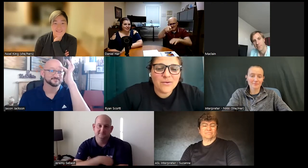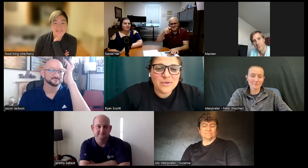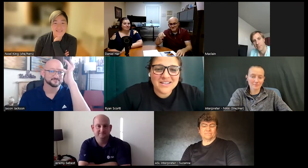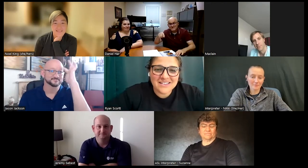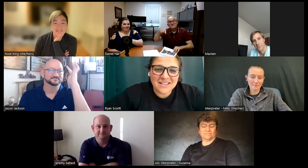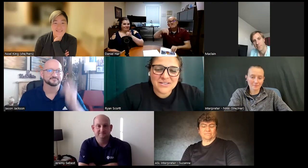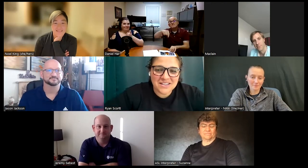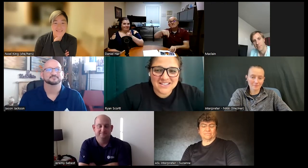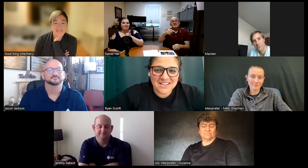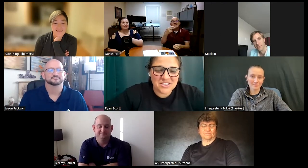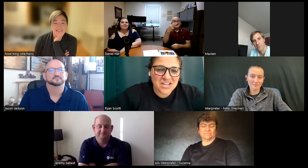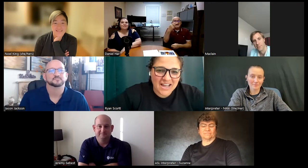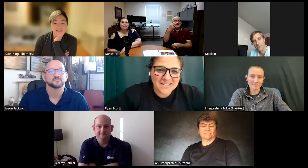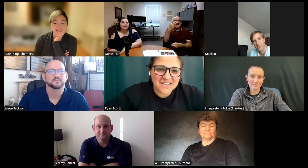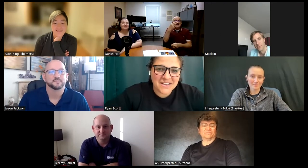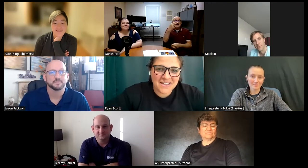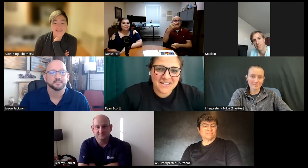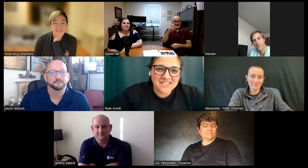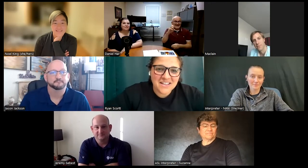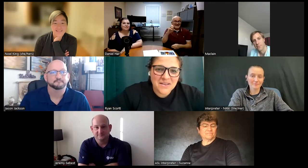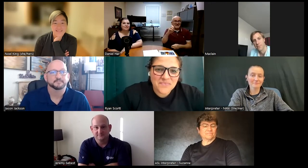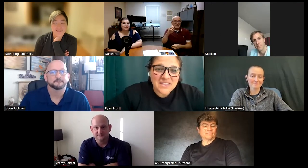um I will put the link to this in the chat and